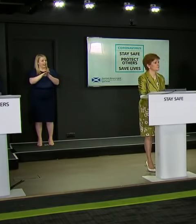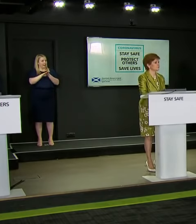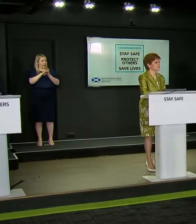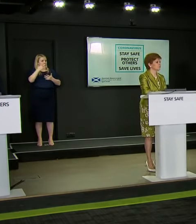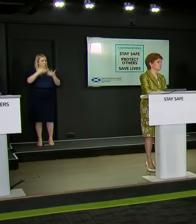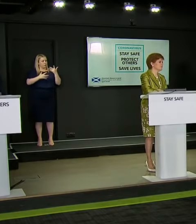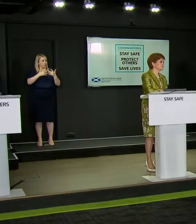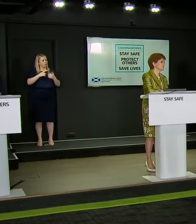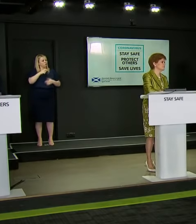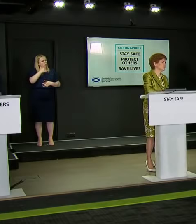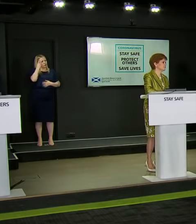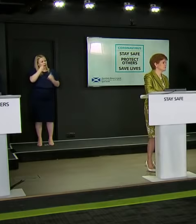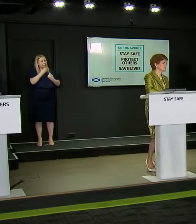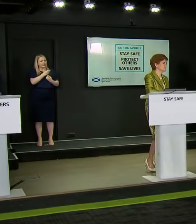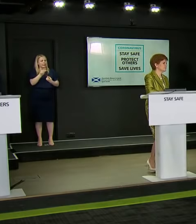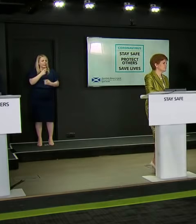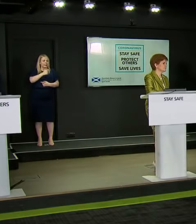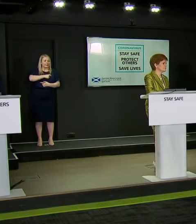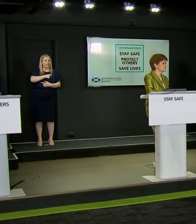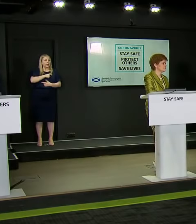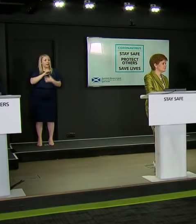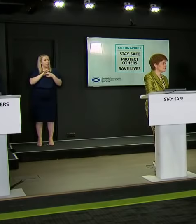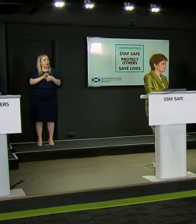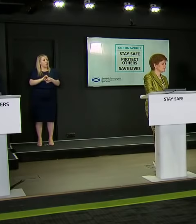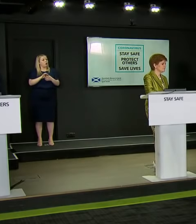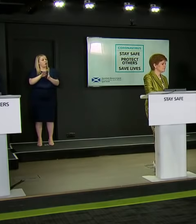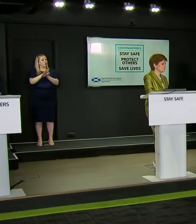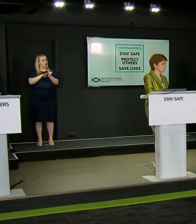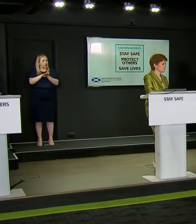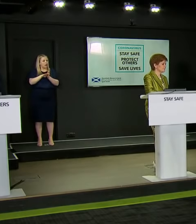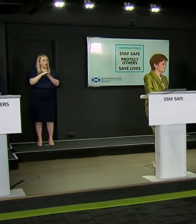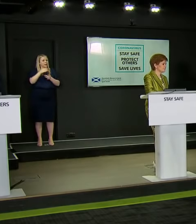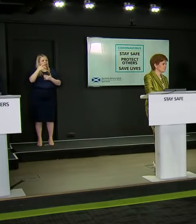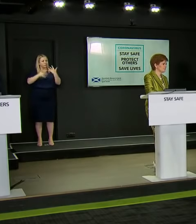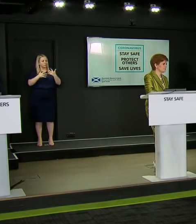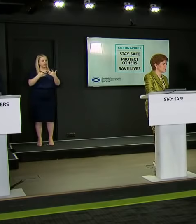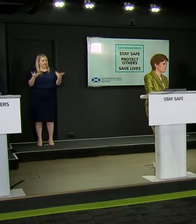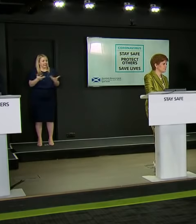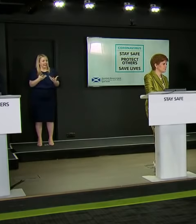that came out today and some of the upset that has been caused in some pupils may have